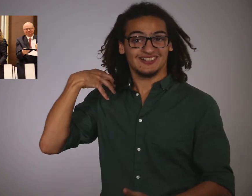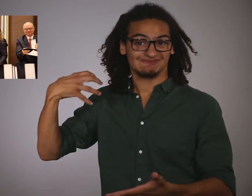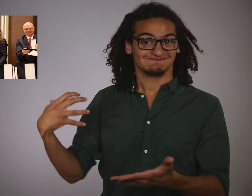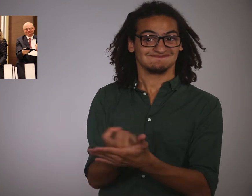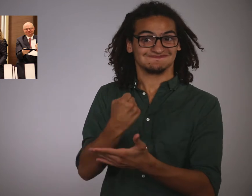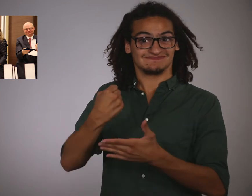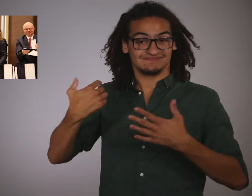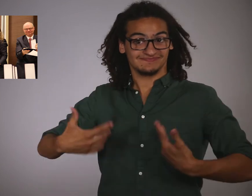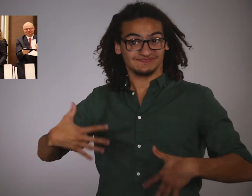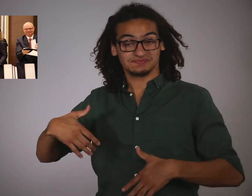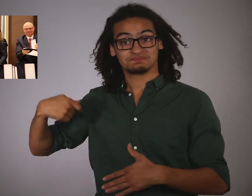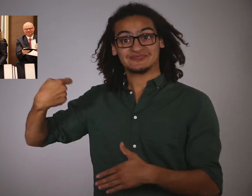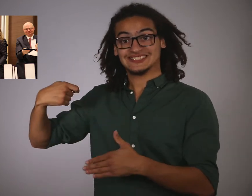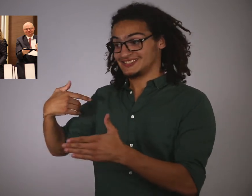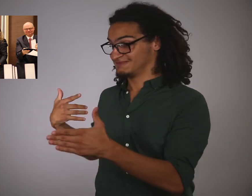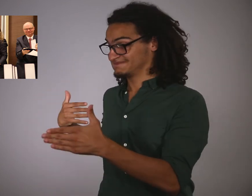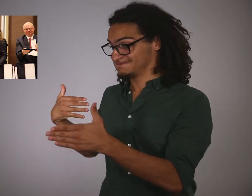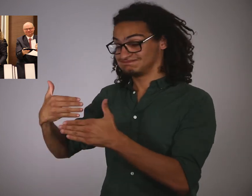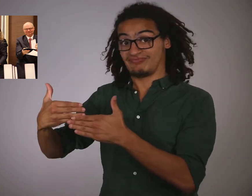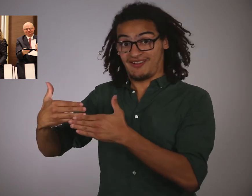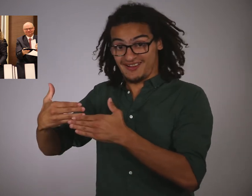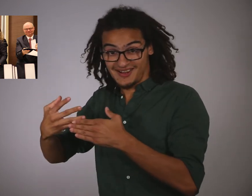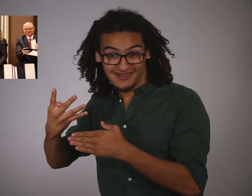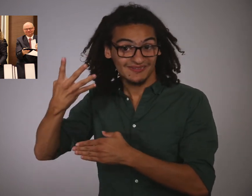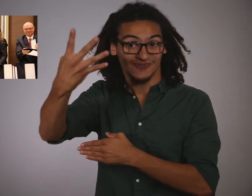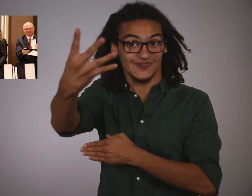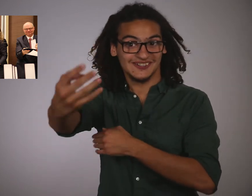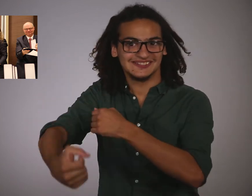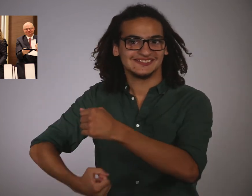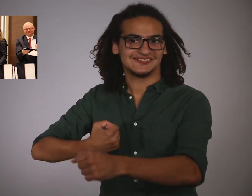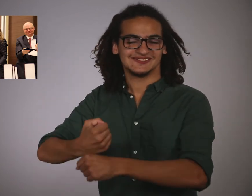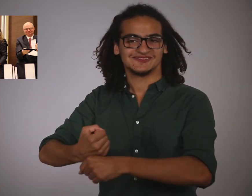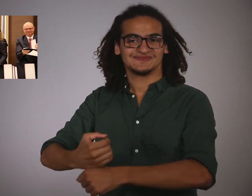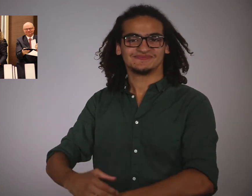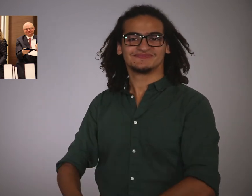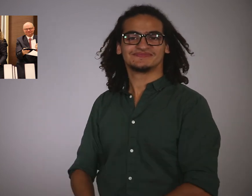Valery will be entering his second term for the next four years.